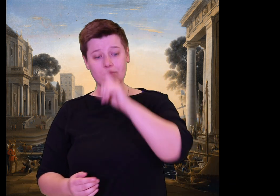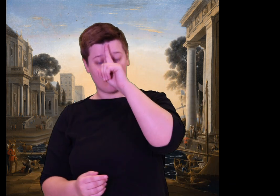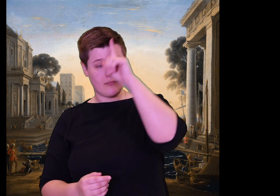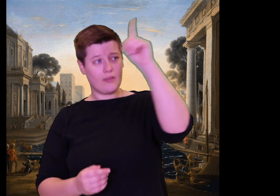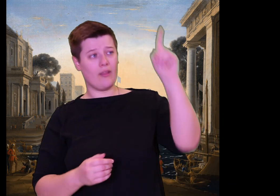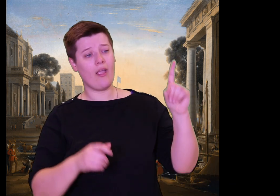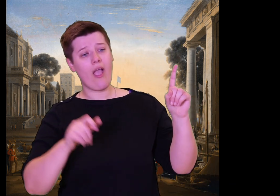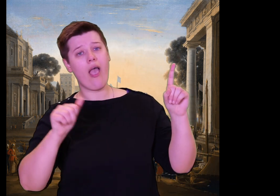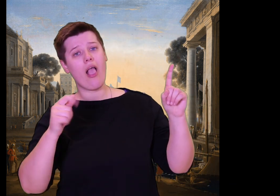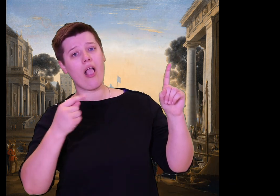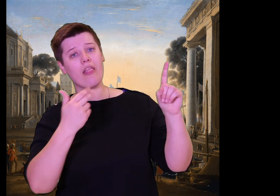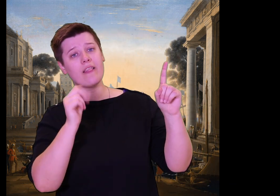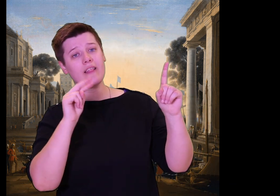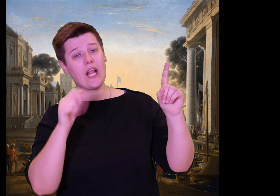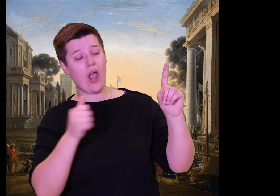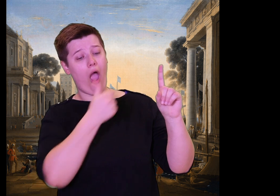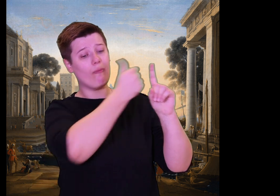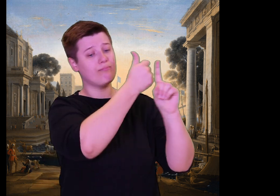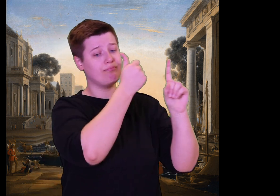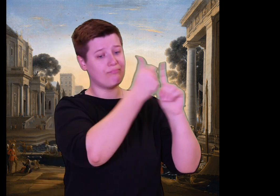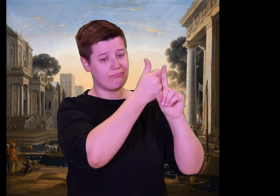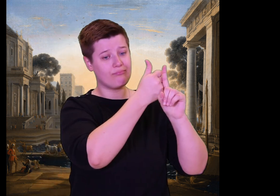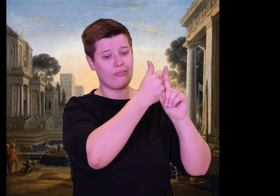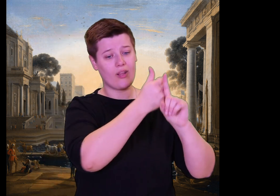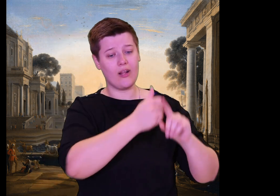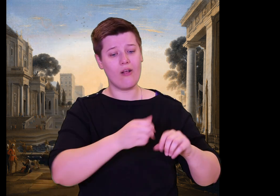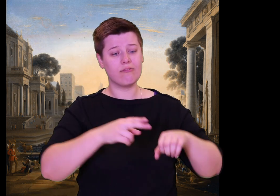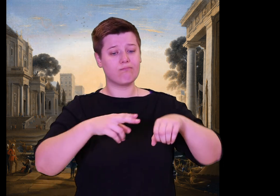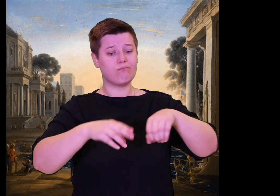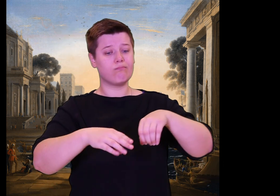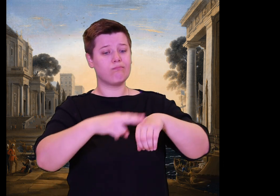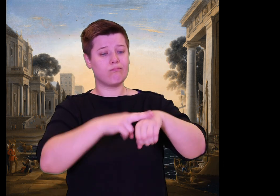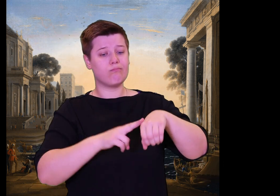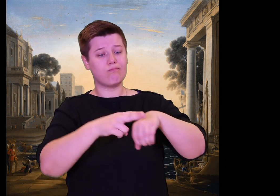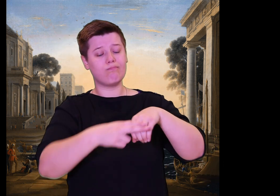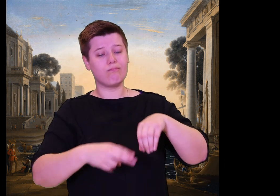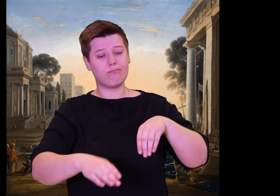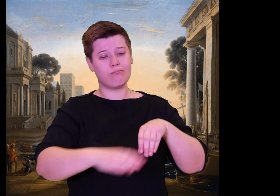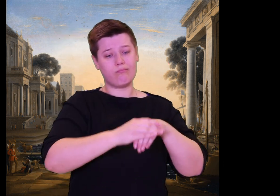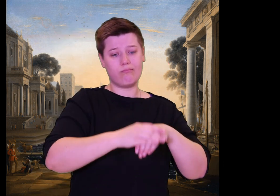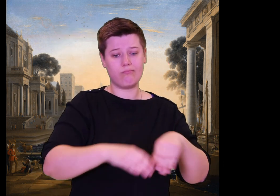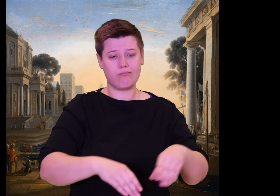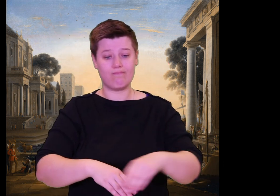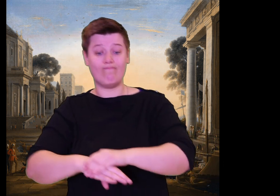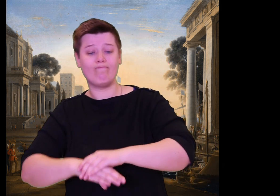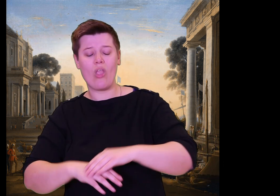With this in mind, he was the first to see Athena there. He disapproved of